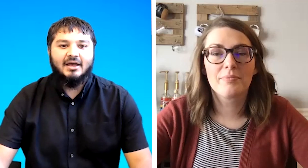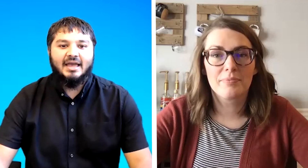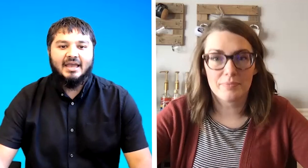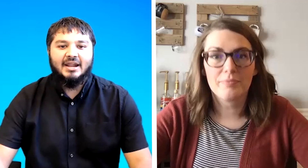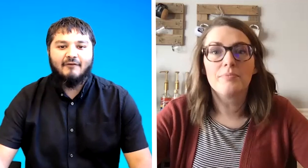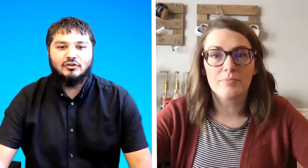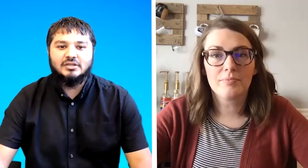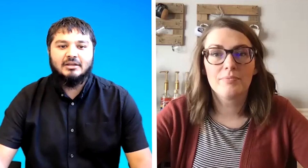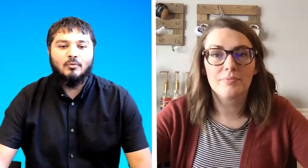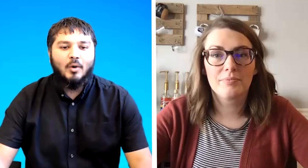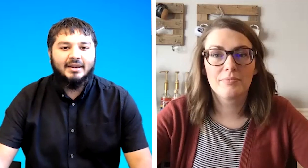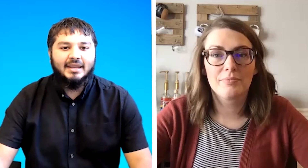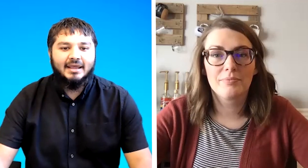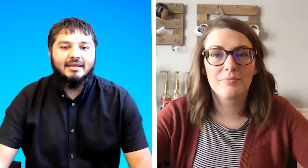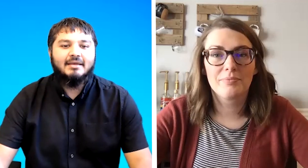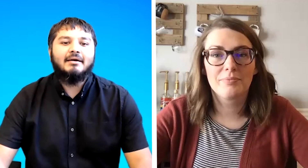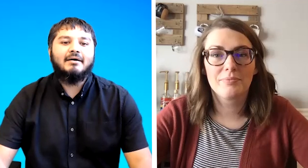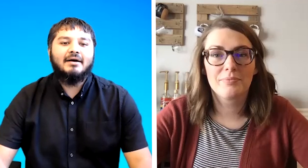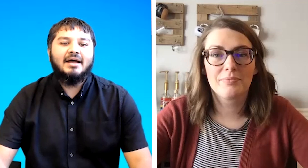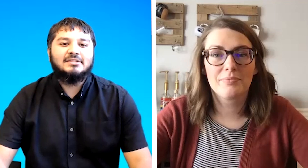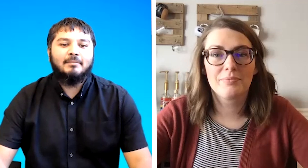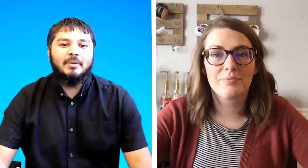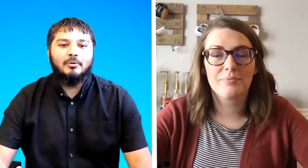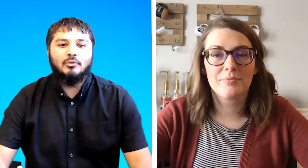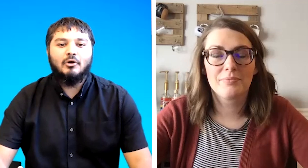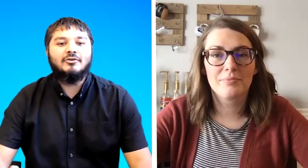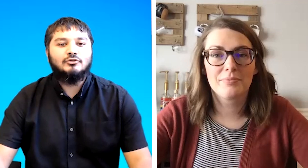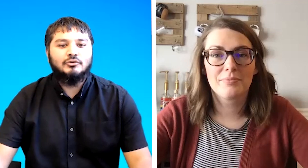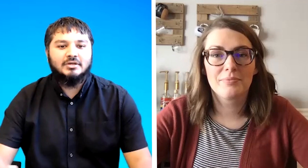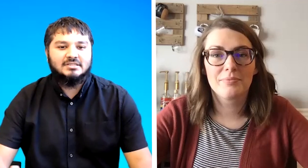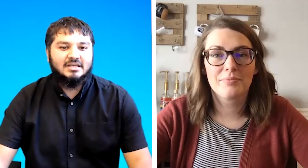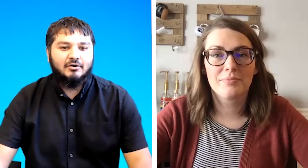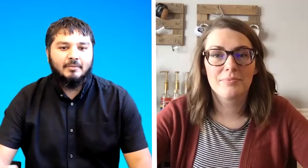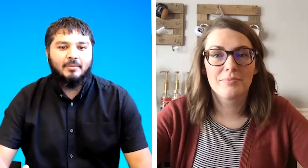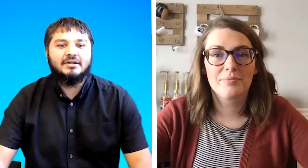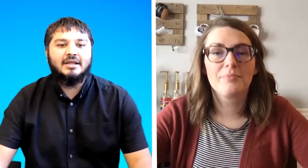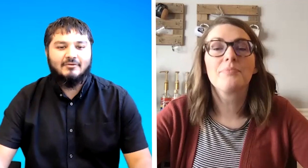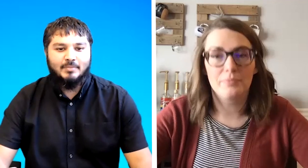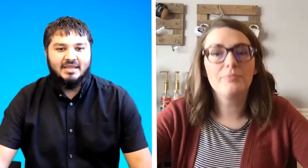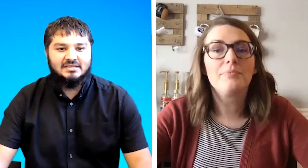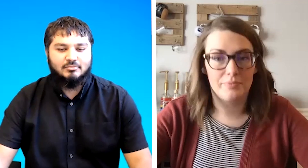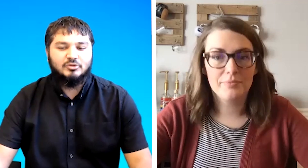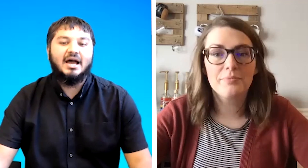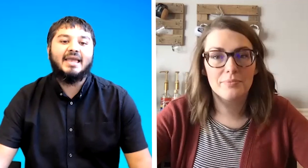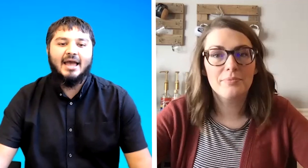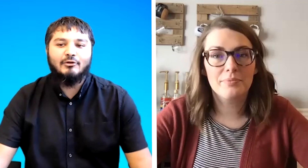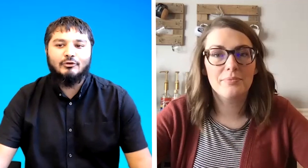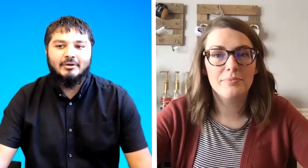again i had to study one year and some people do over two years on a part-time basis which i can do